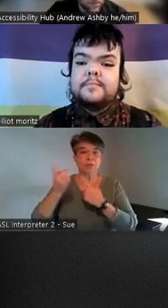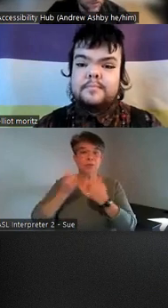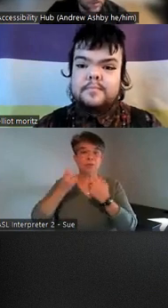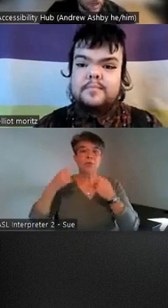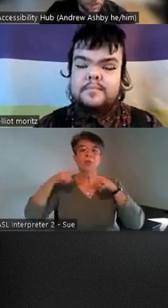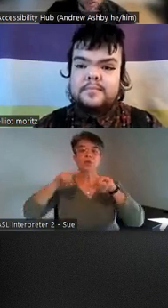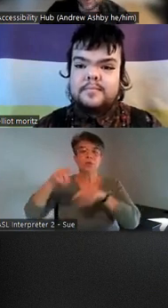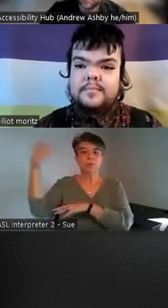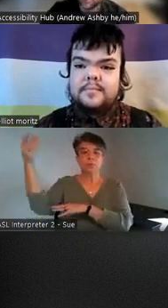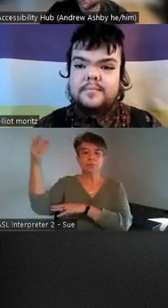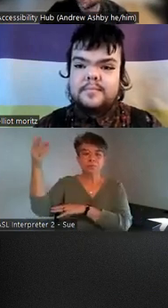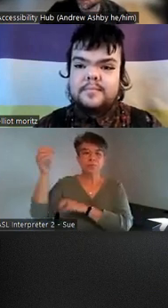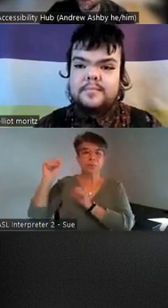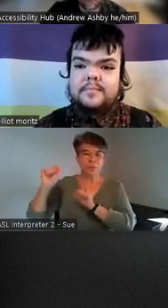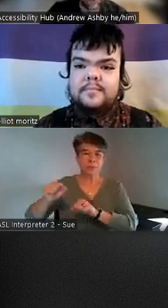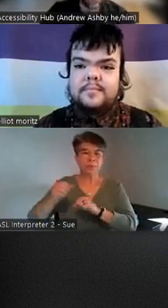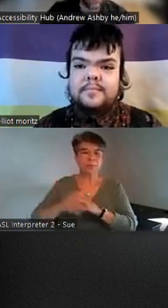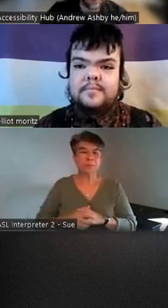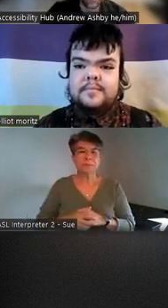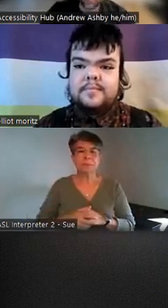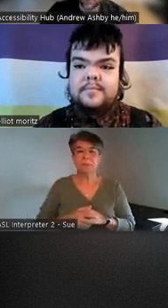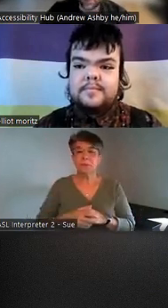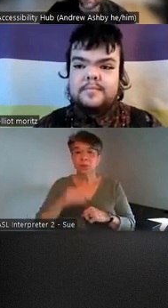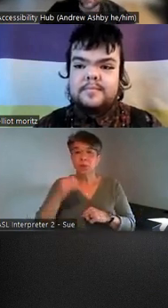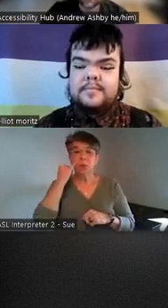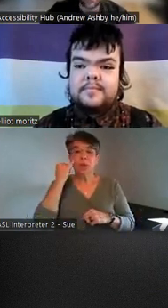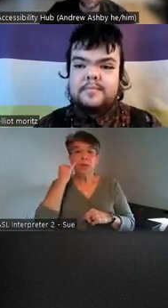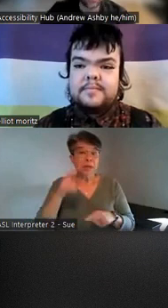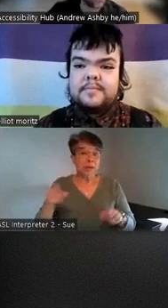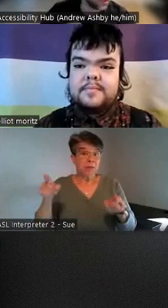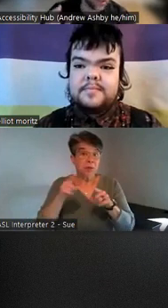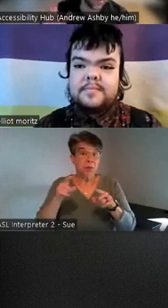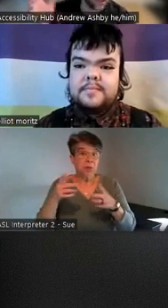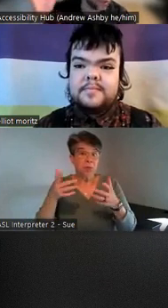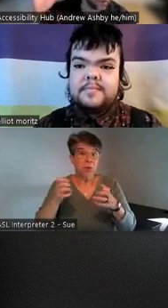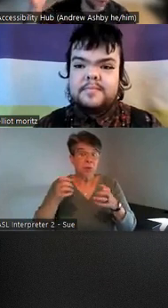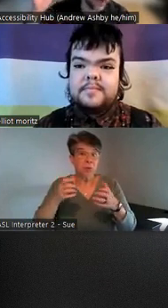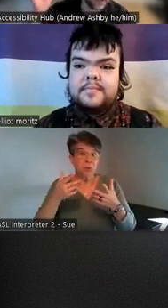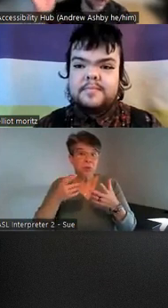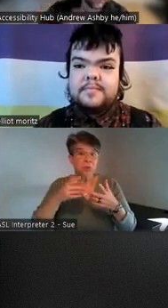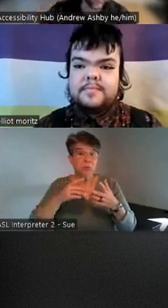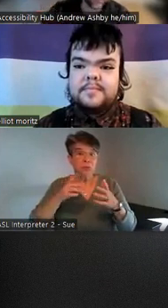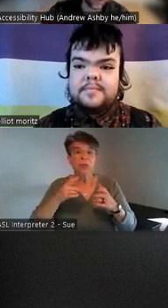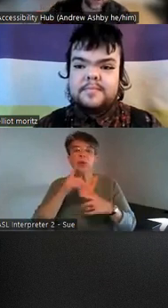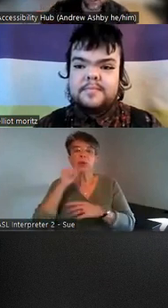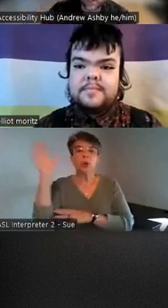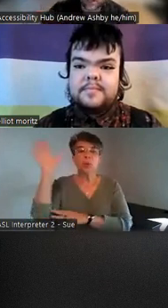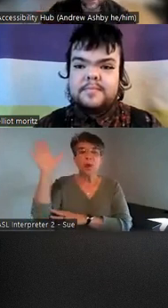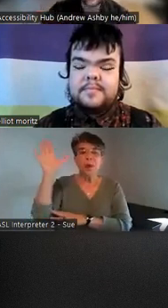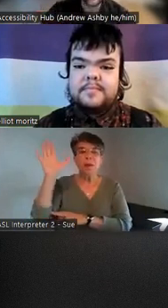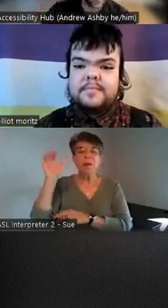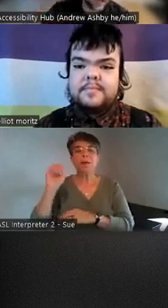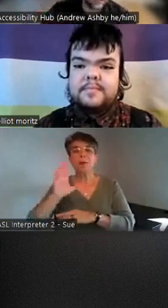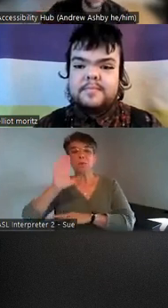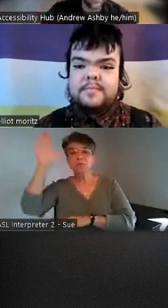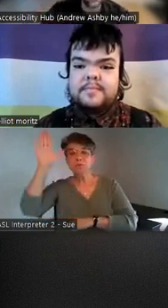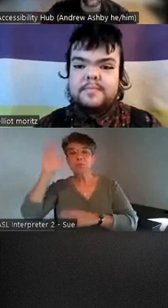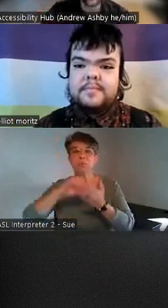the presentation so if you would be so kind as to just uh use a raise hand function depending on on